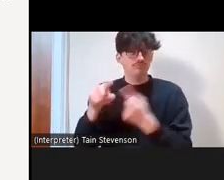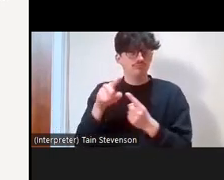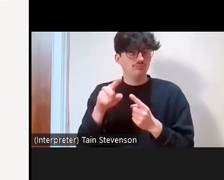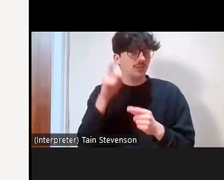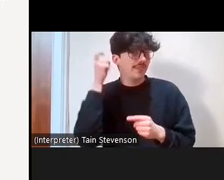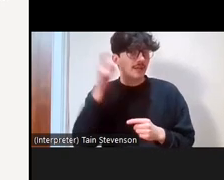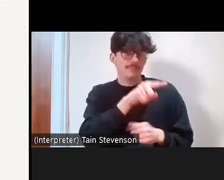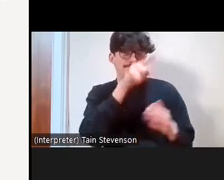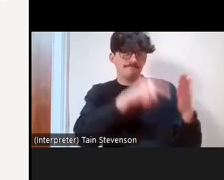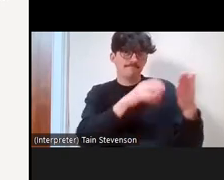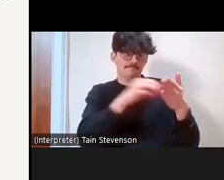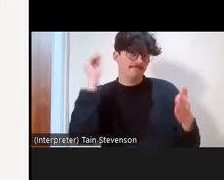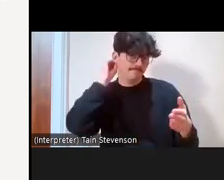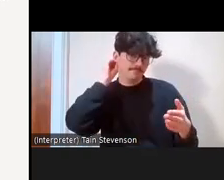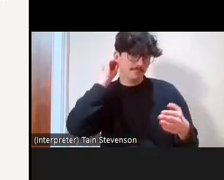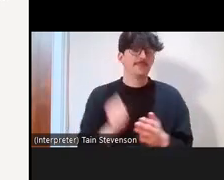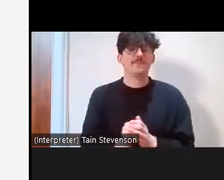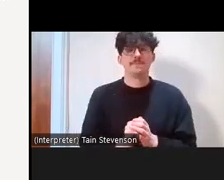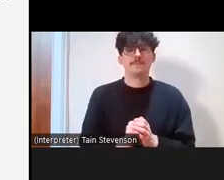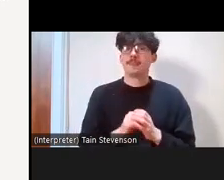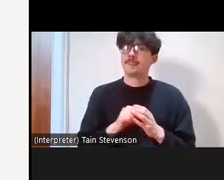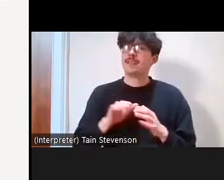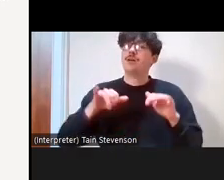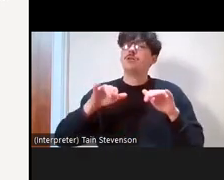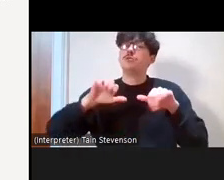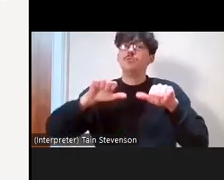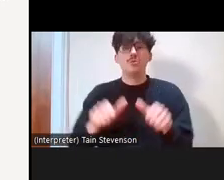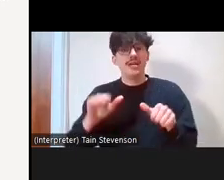after the break we're going to look at these in a bit more detail. So,